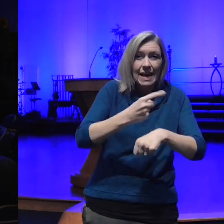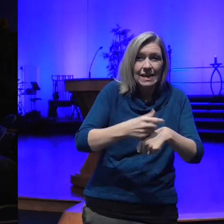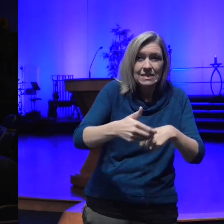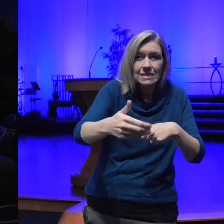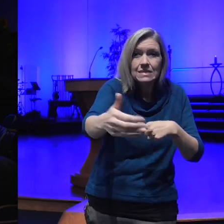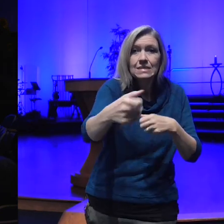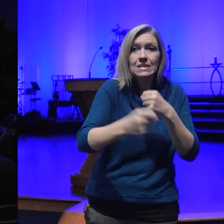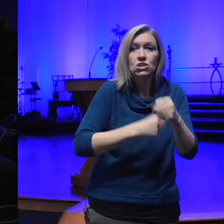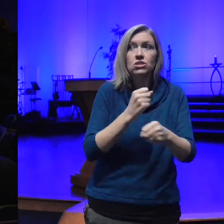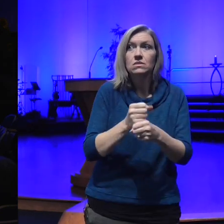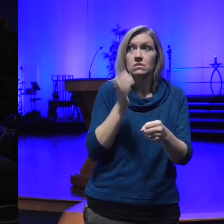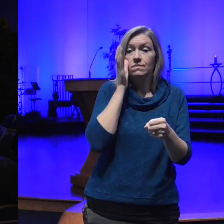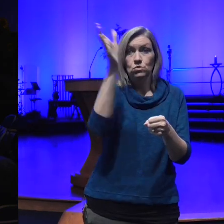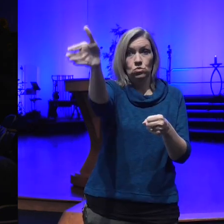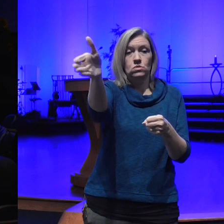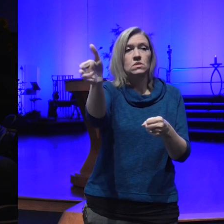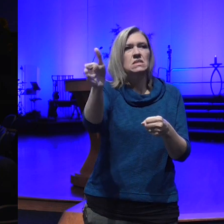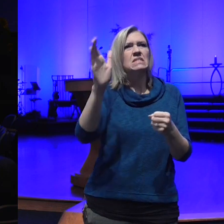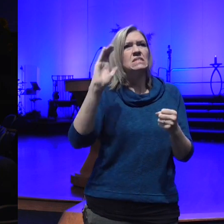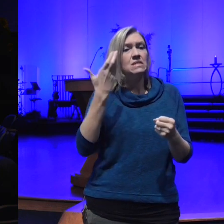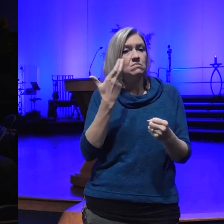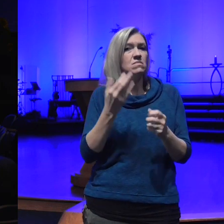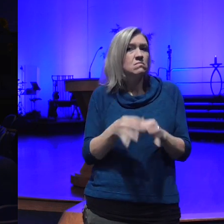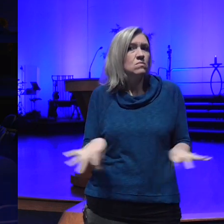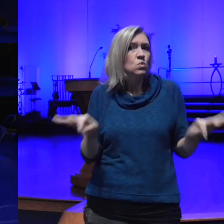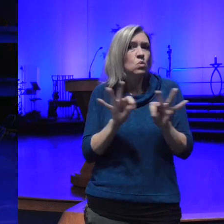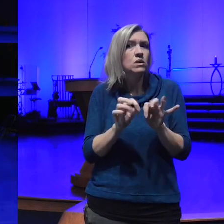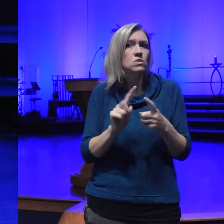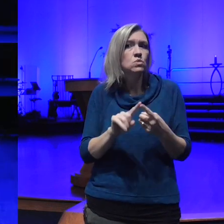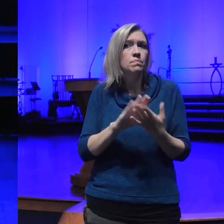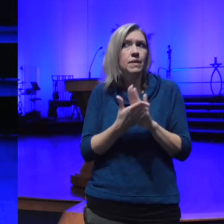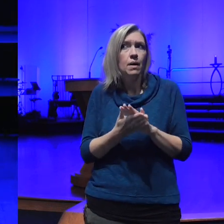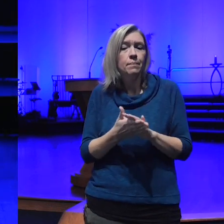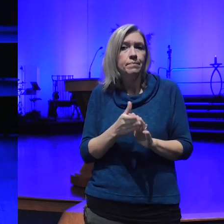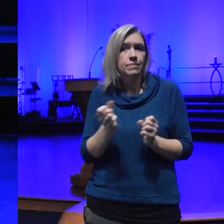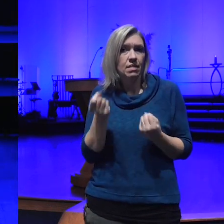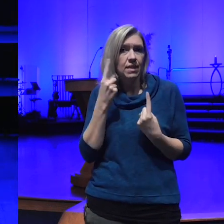to become an enlightened citizen not only for the sake of our United States of America but for the